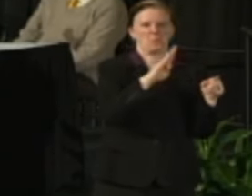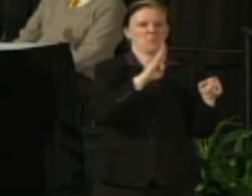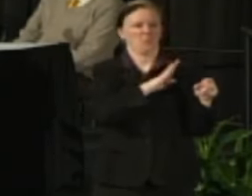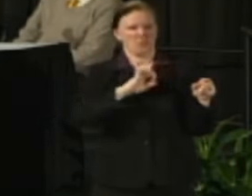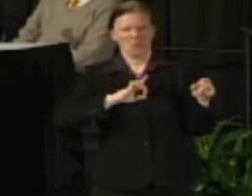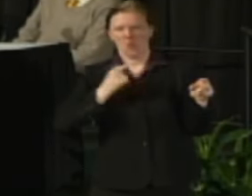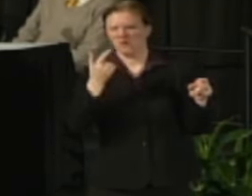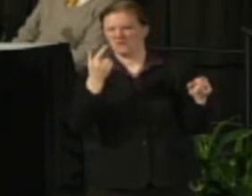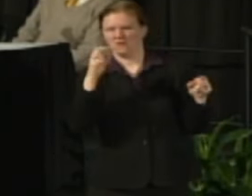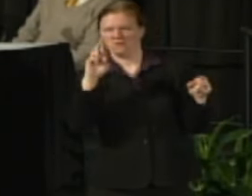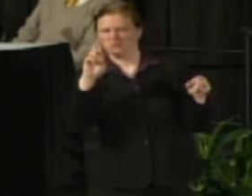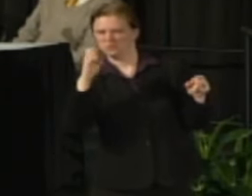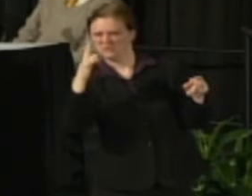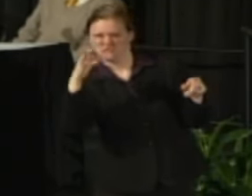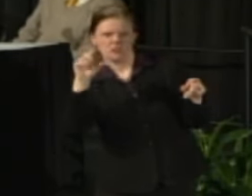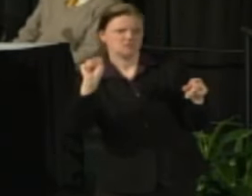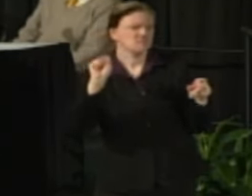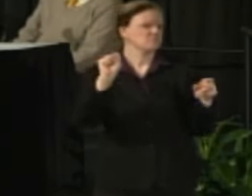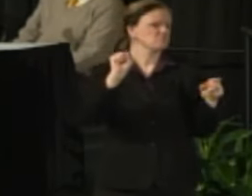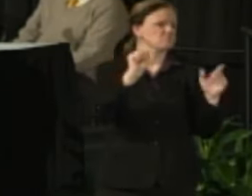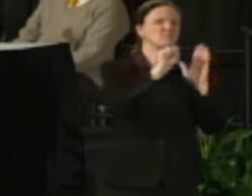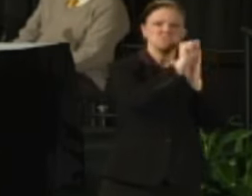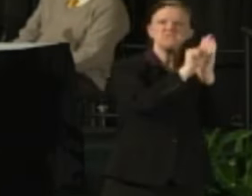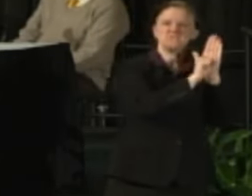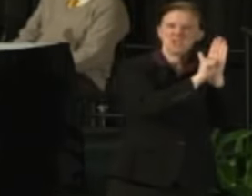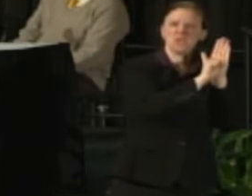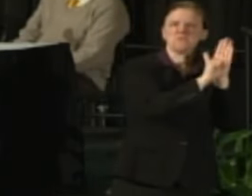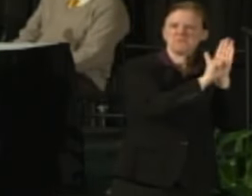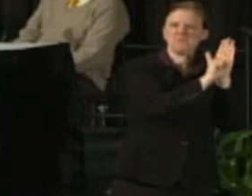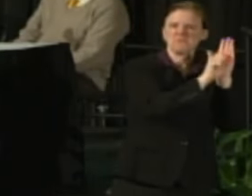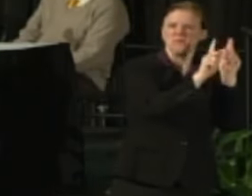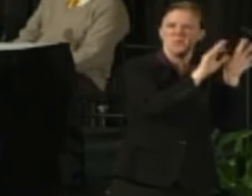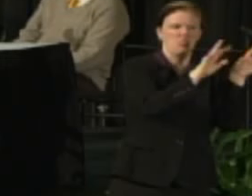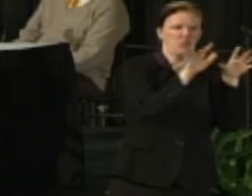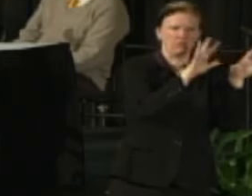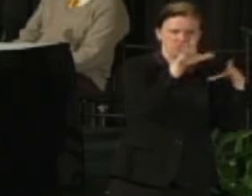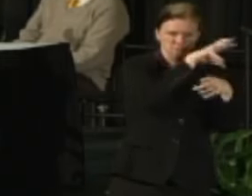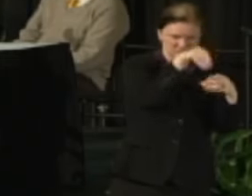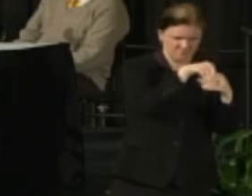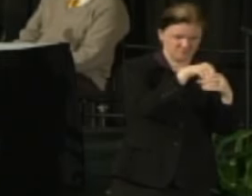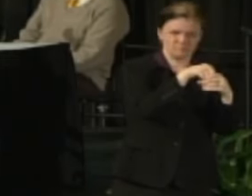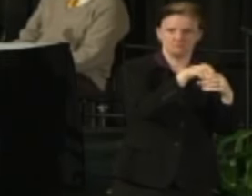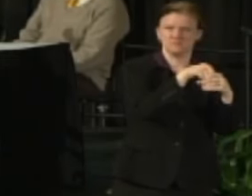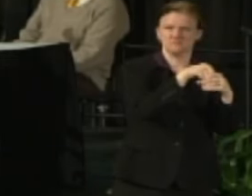I'm sure there were some state people there also from Department of Administration.